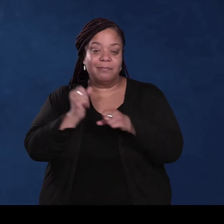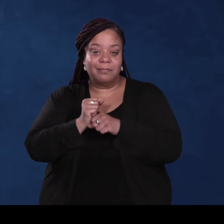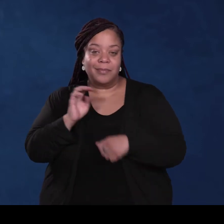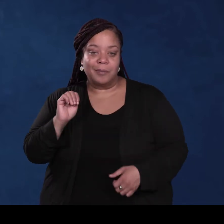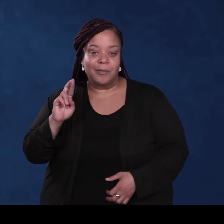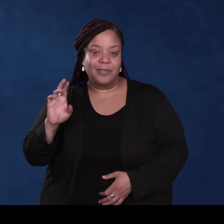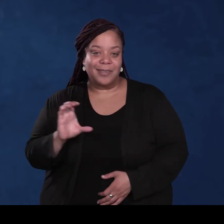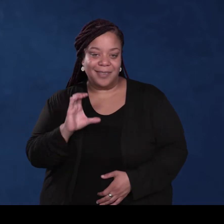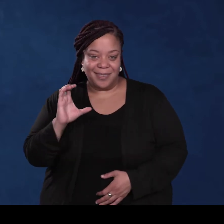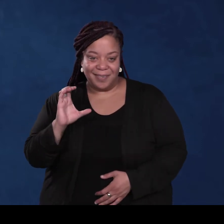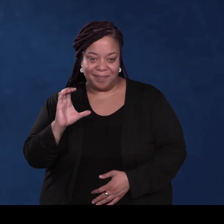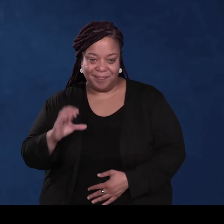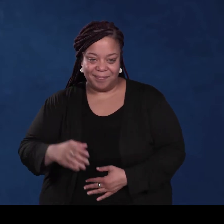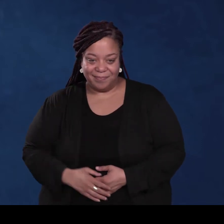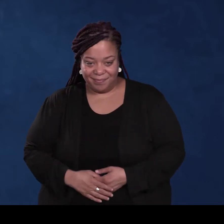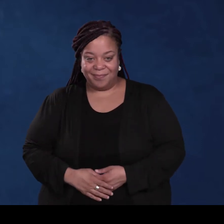Also known as MRC.